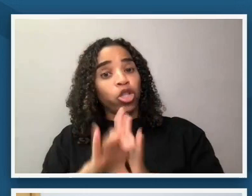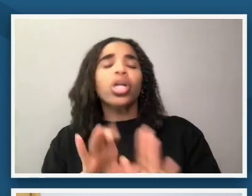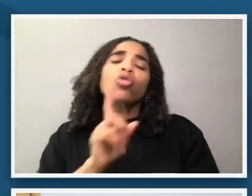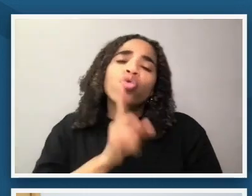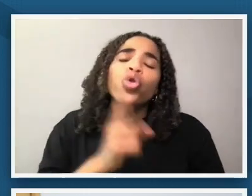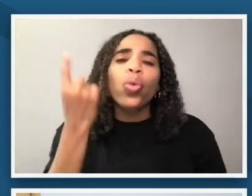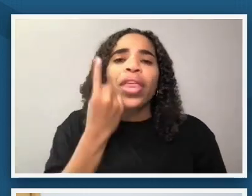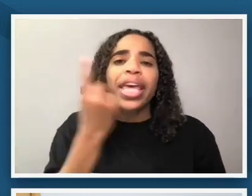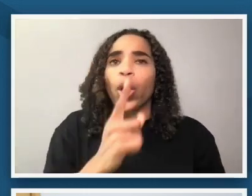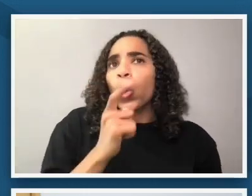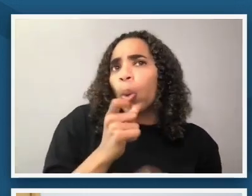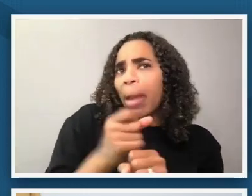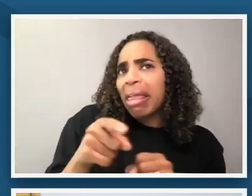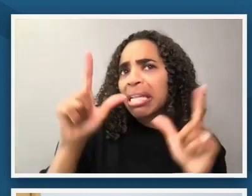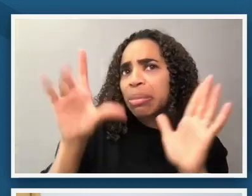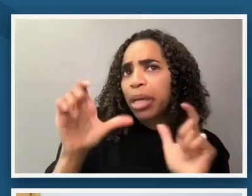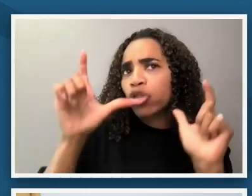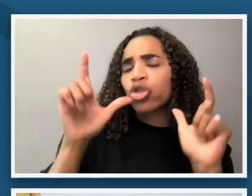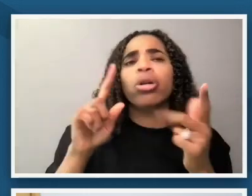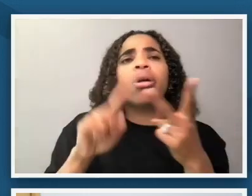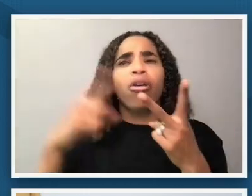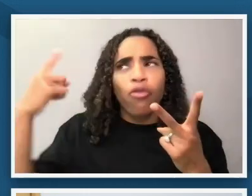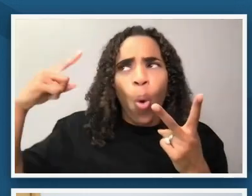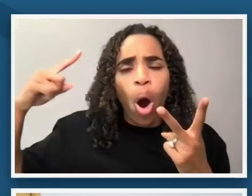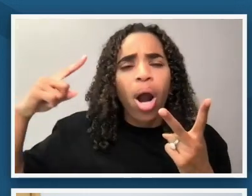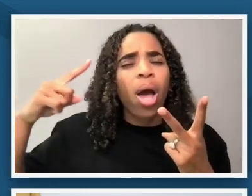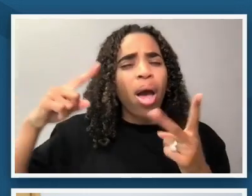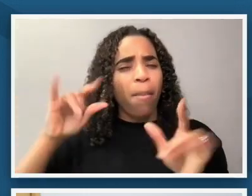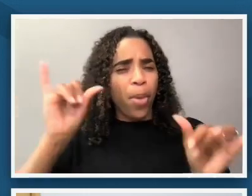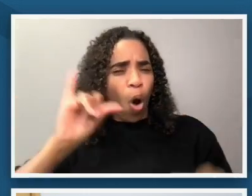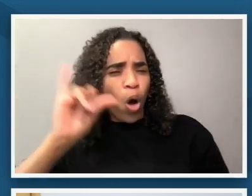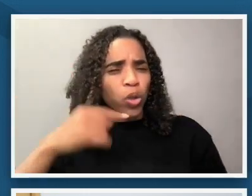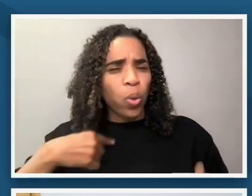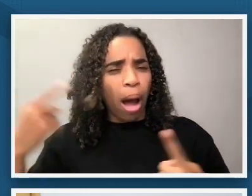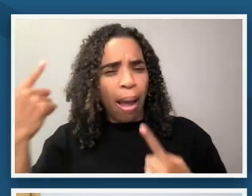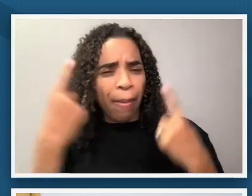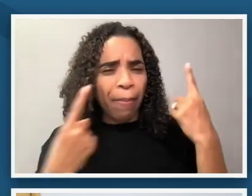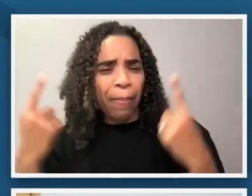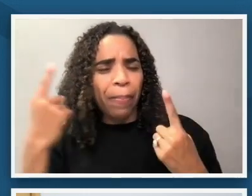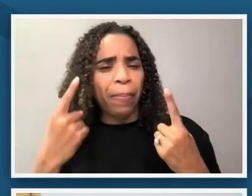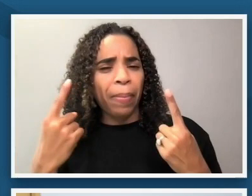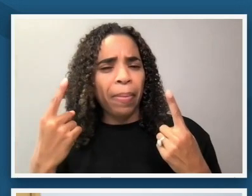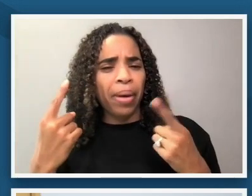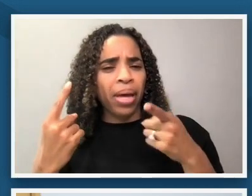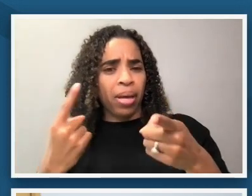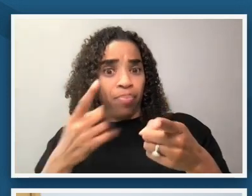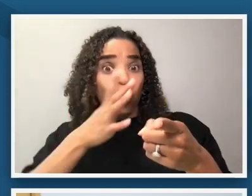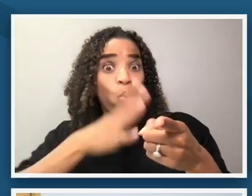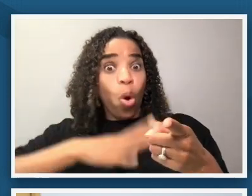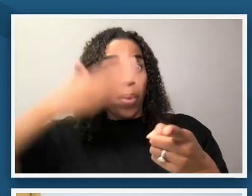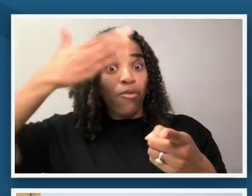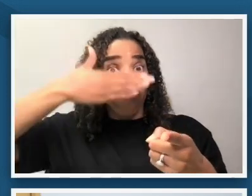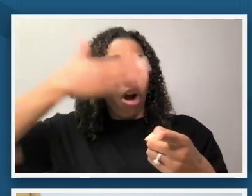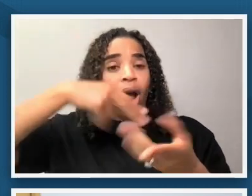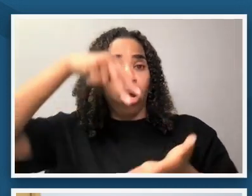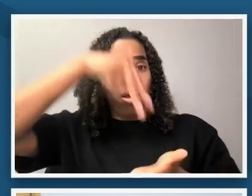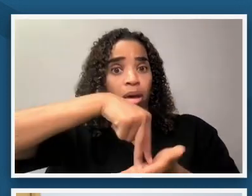the purpose of this image but i also see in the way that the female